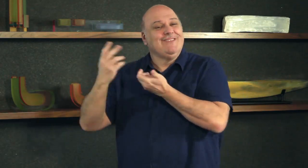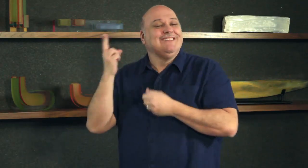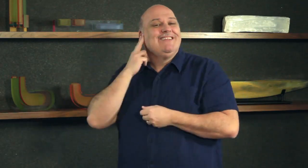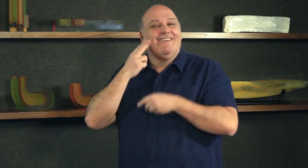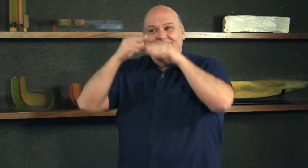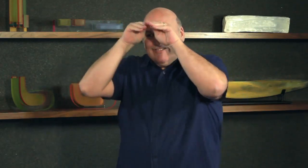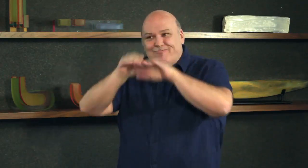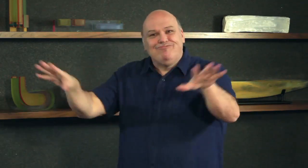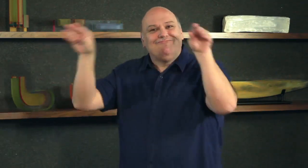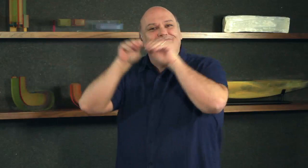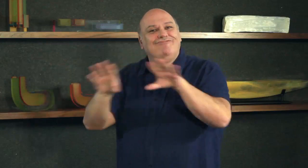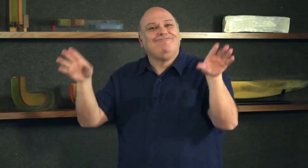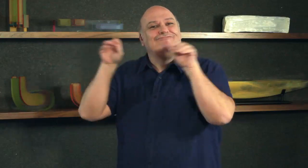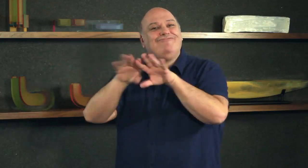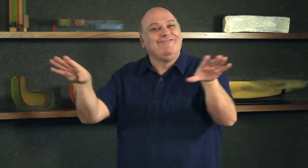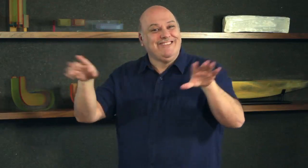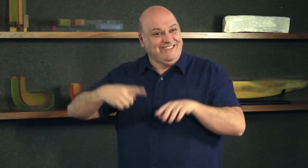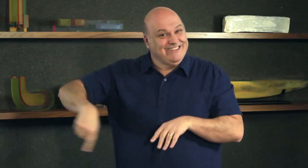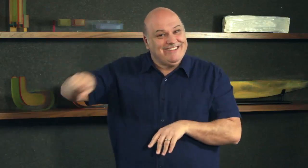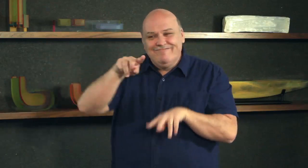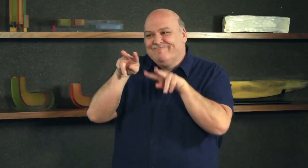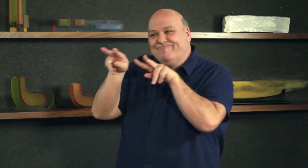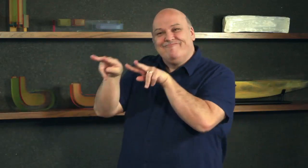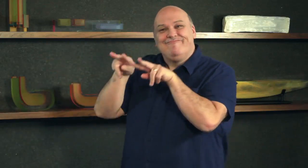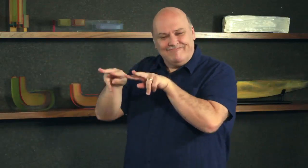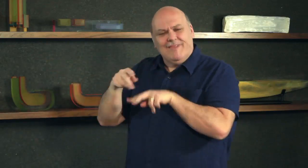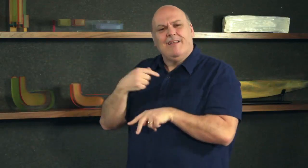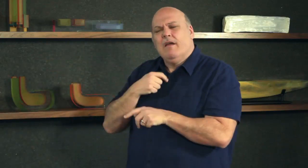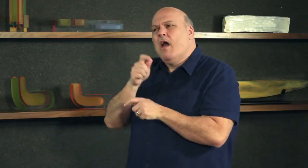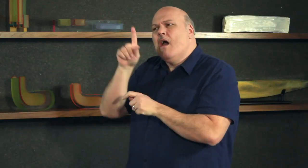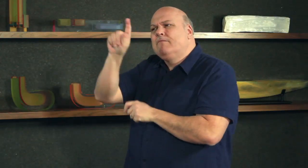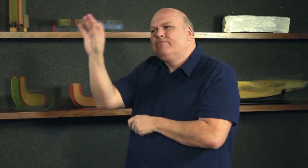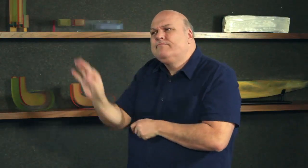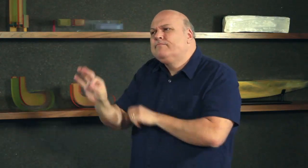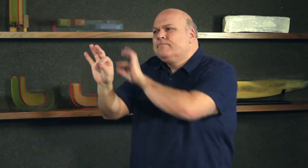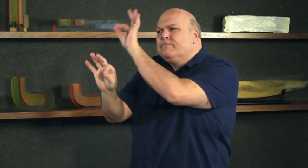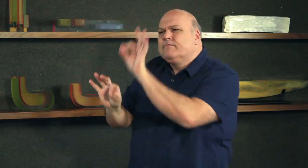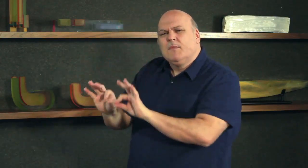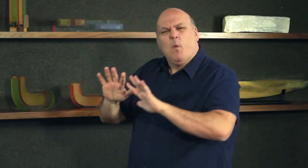has an interesting role with recording Deaf history.